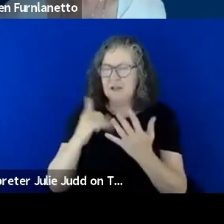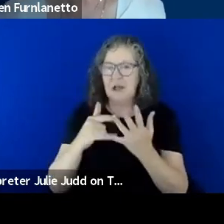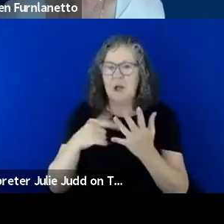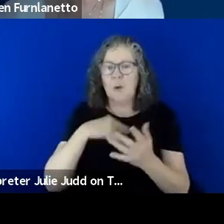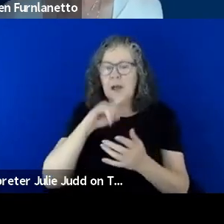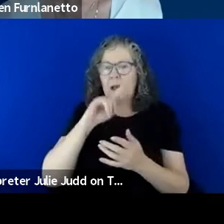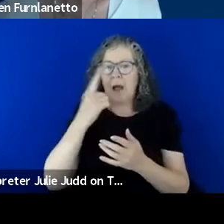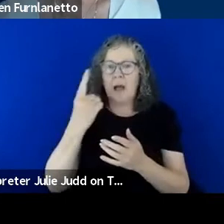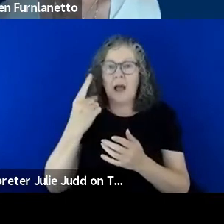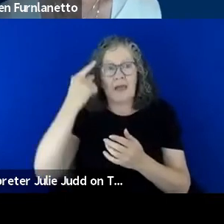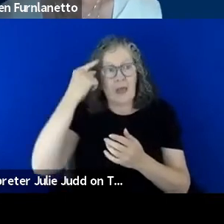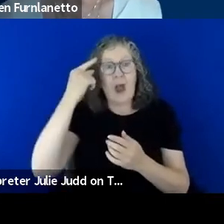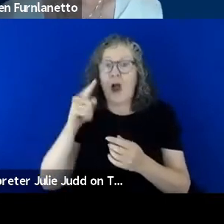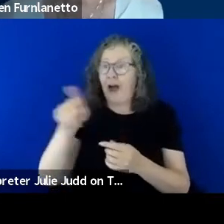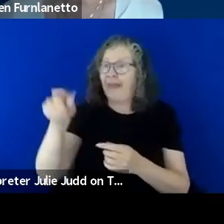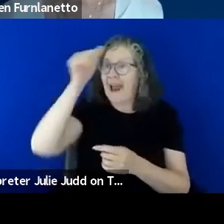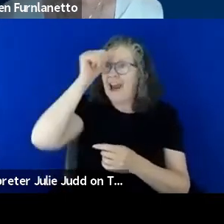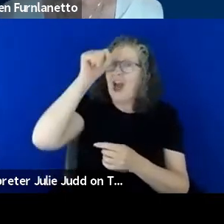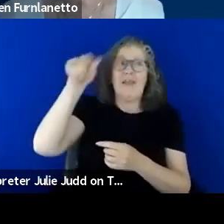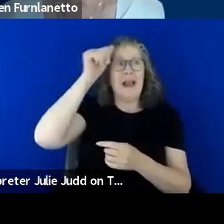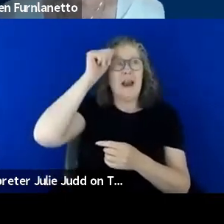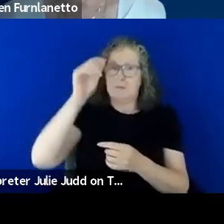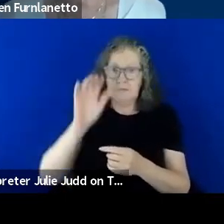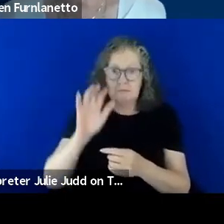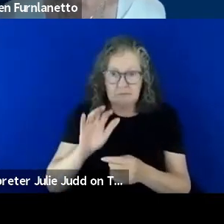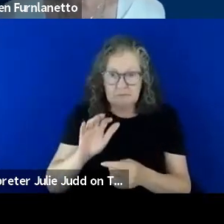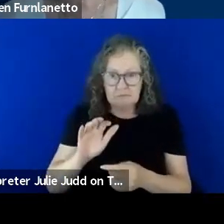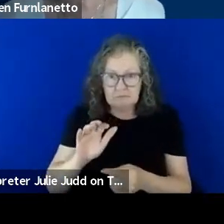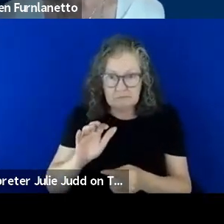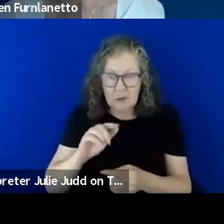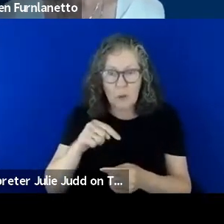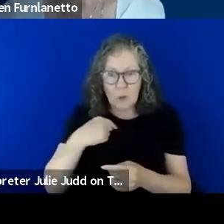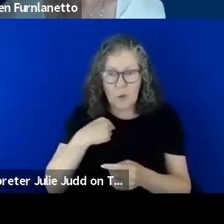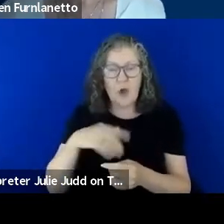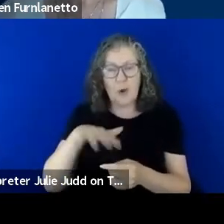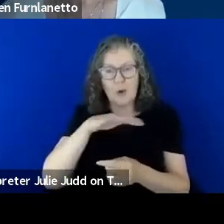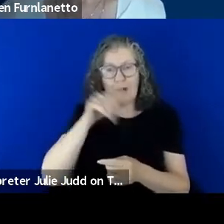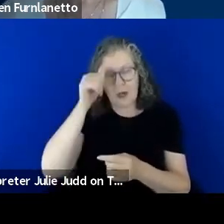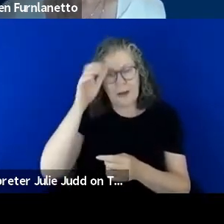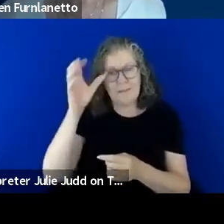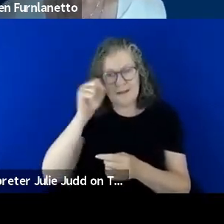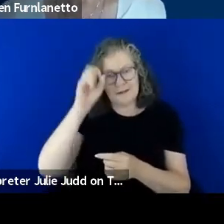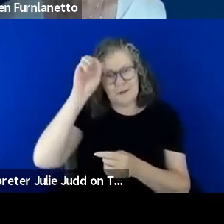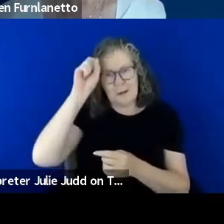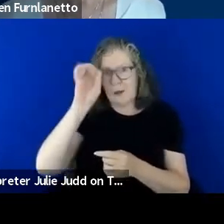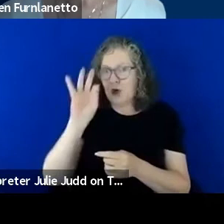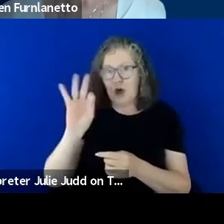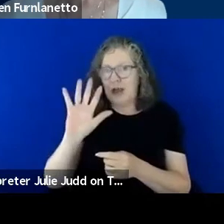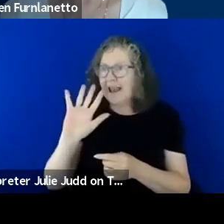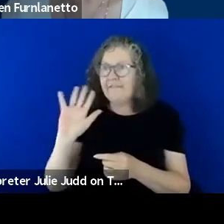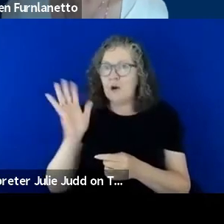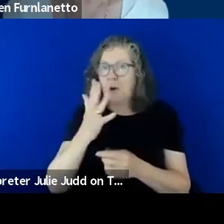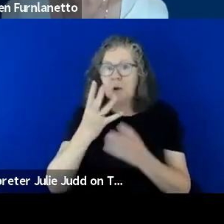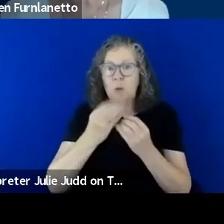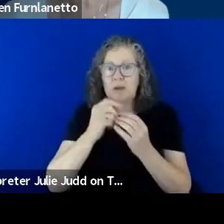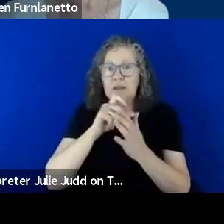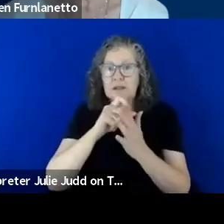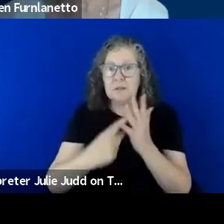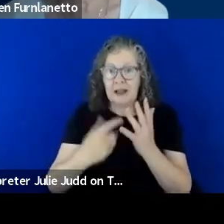know, we also need to be mindful as we all know not everybody with a disability has an NDIS plan